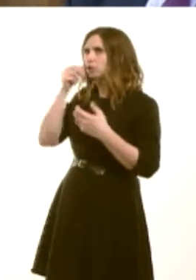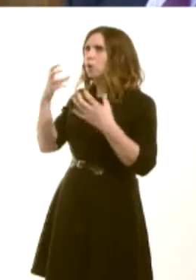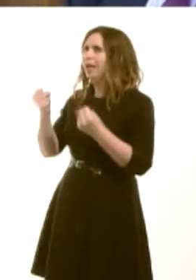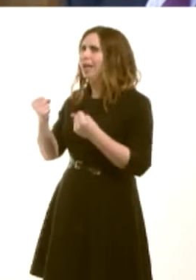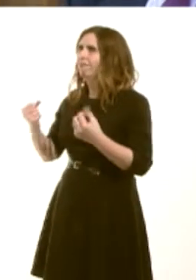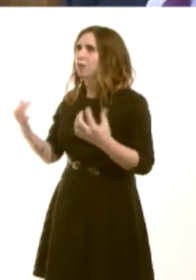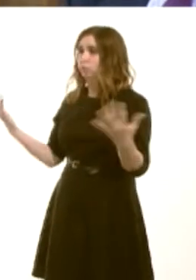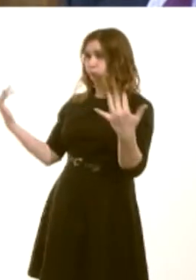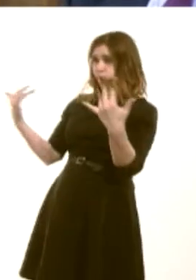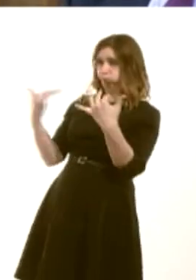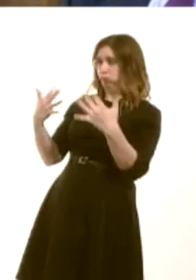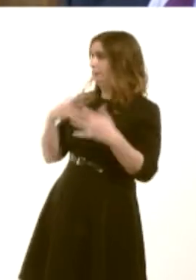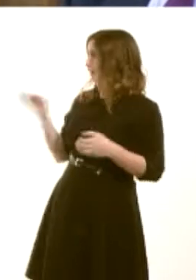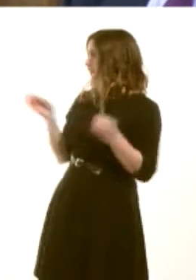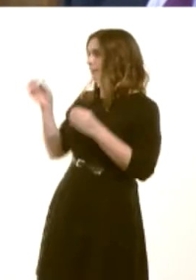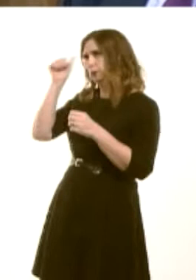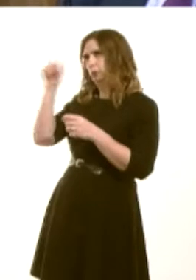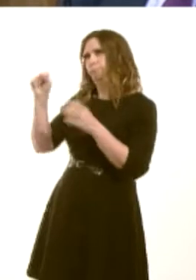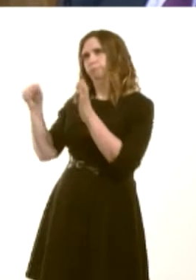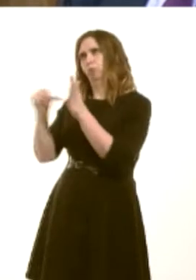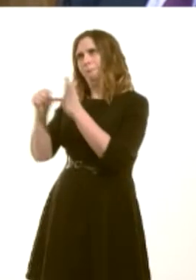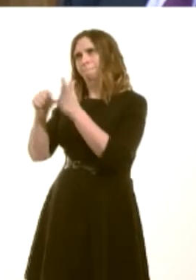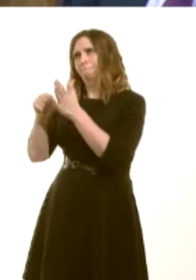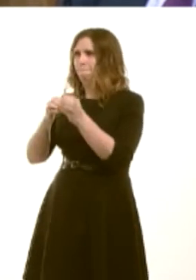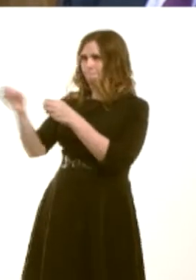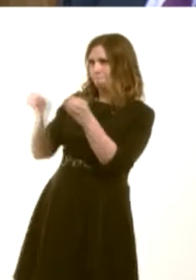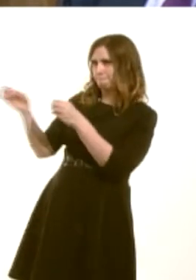problems with recruitment. It is the responsibility of local health boards and trusts to determine